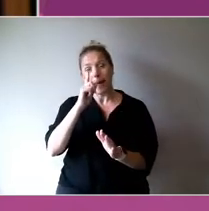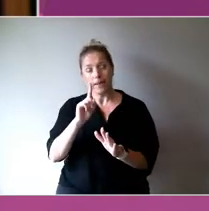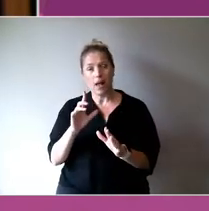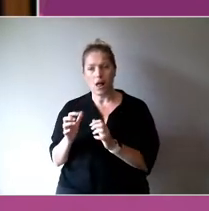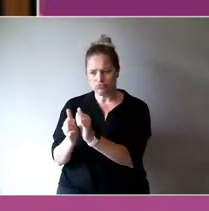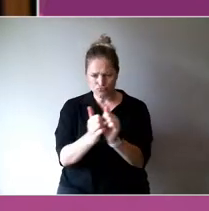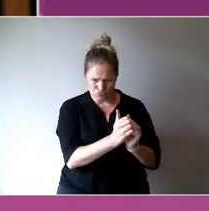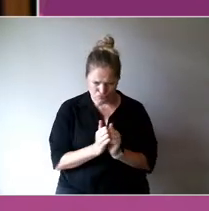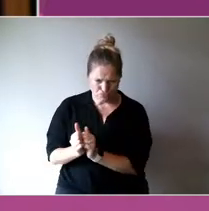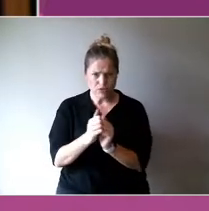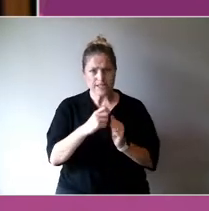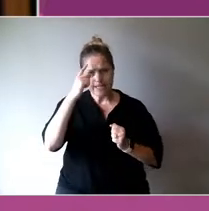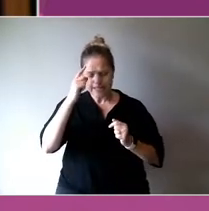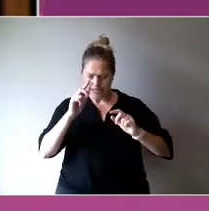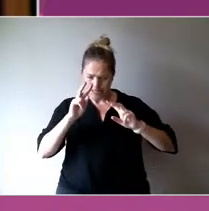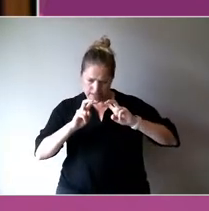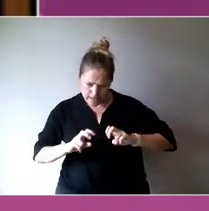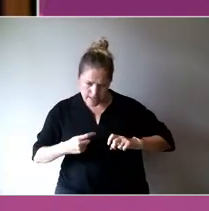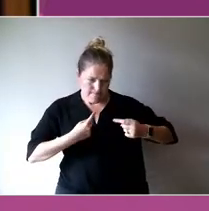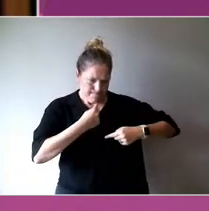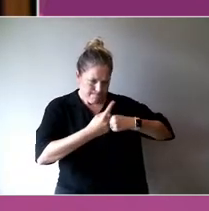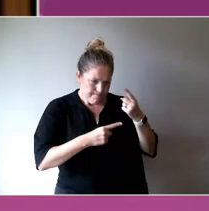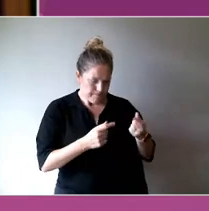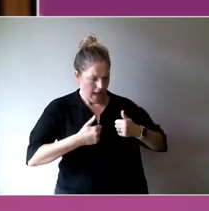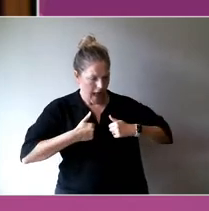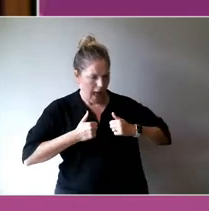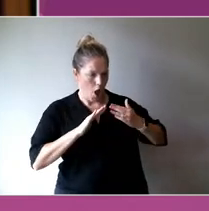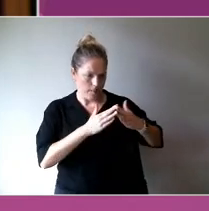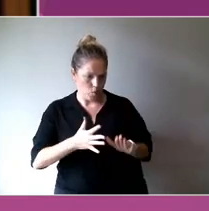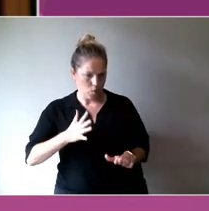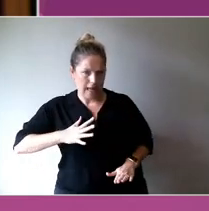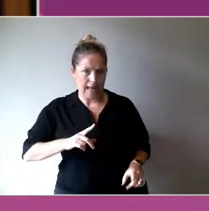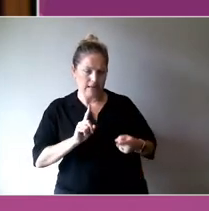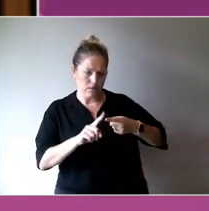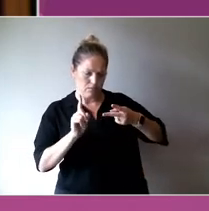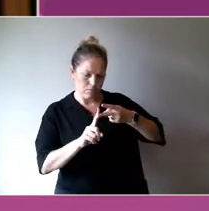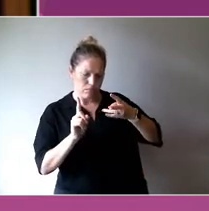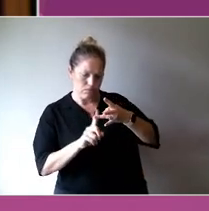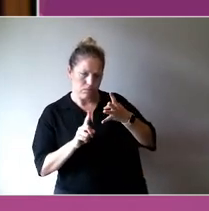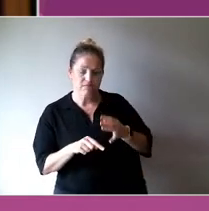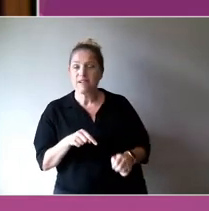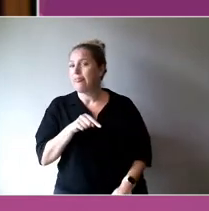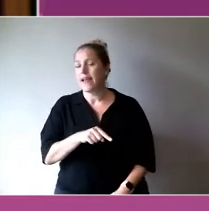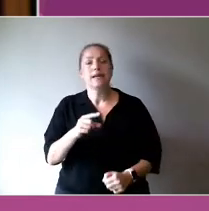and how things connect is fundamental to addressing the need for systemic change.